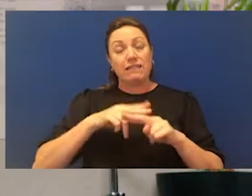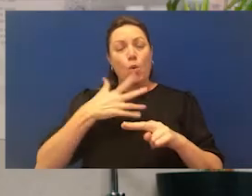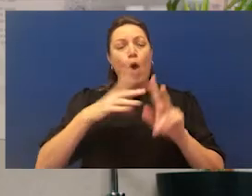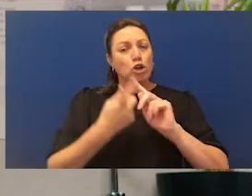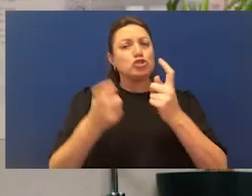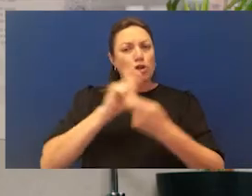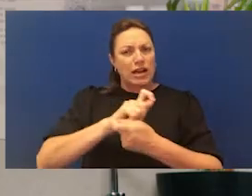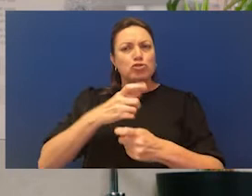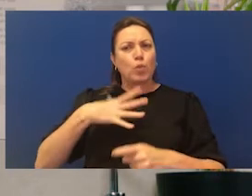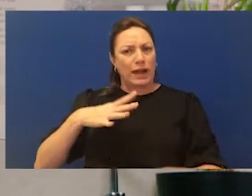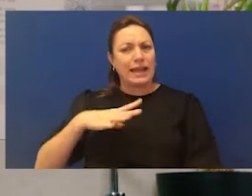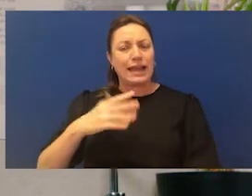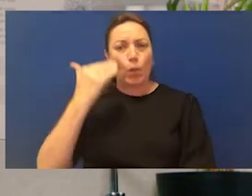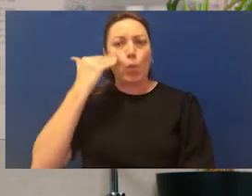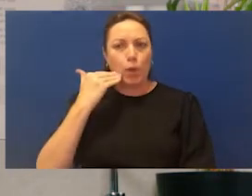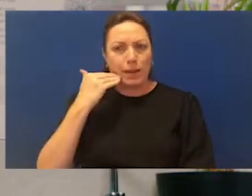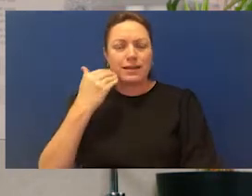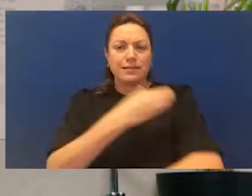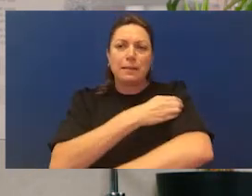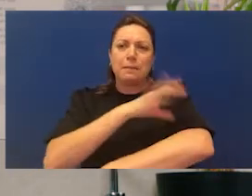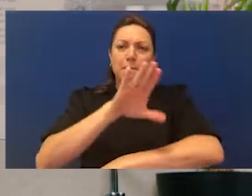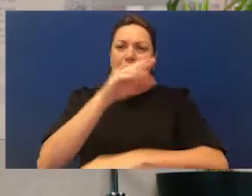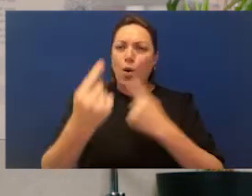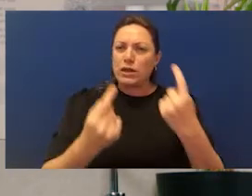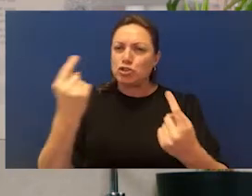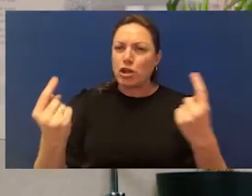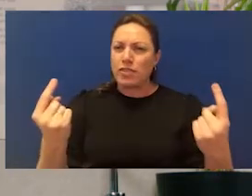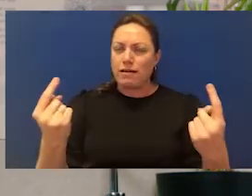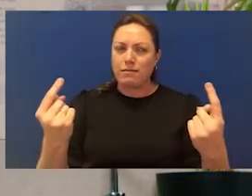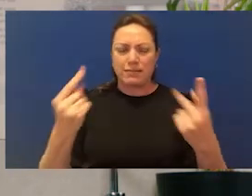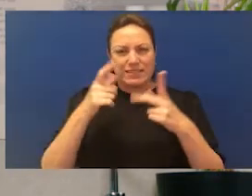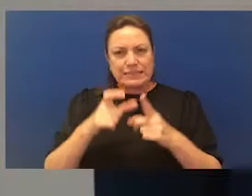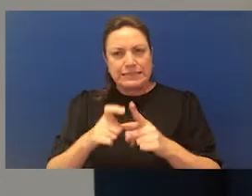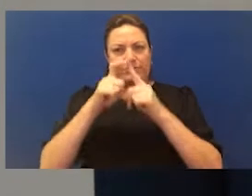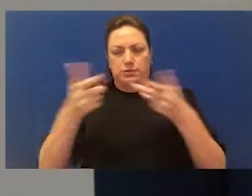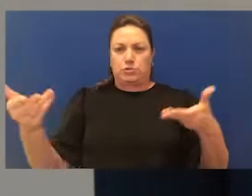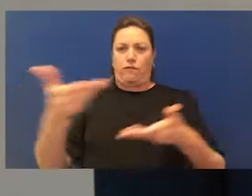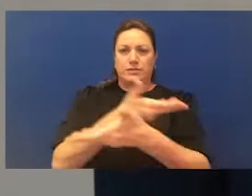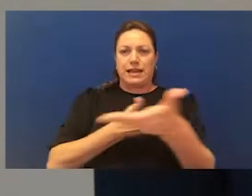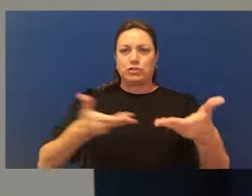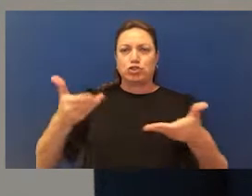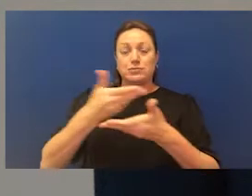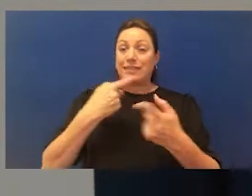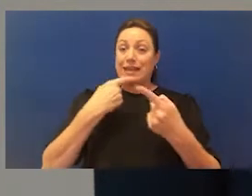empower. Power each other to have those difficult conversations at different kitchen tables. Away it went and Lisa